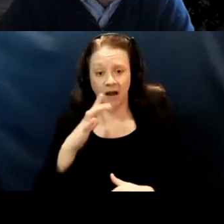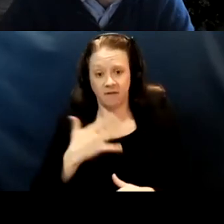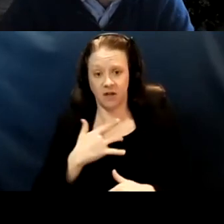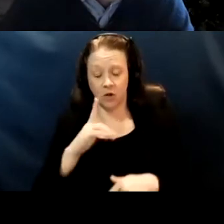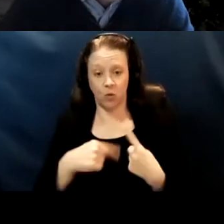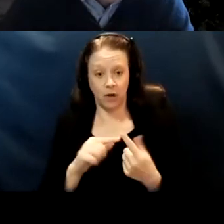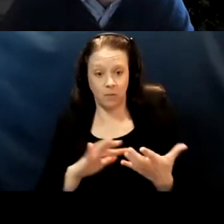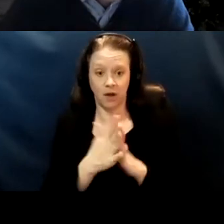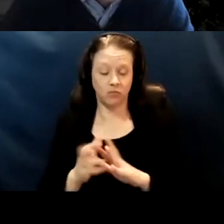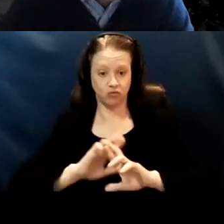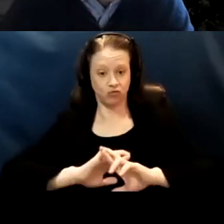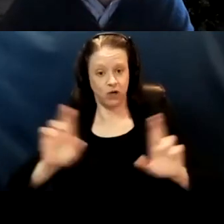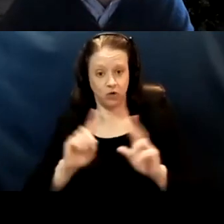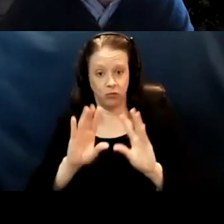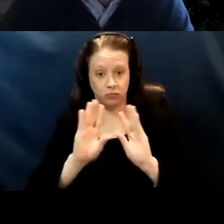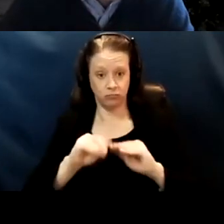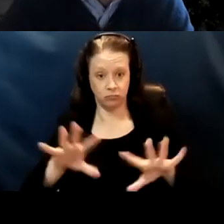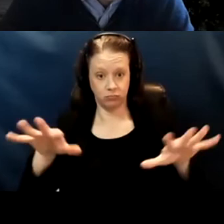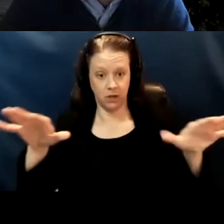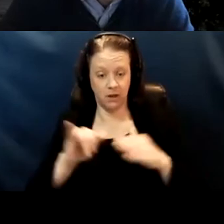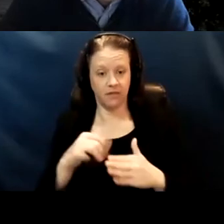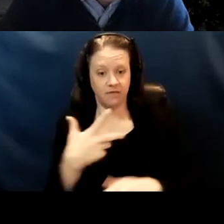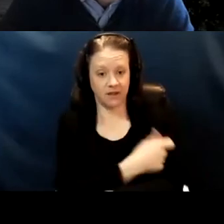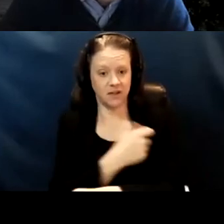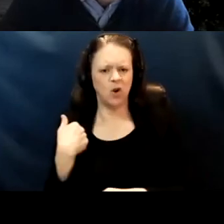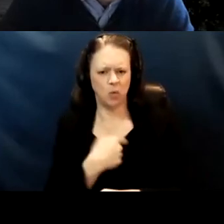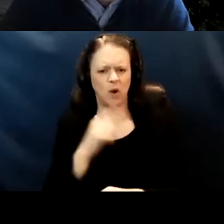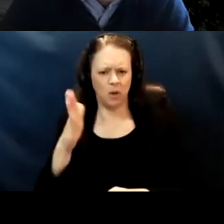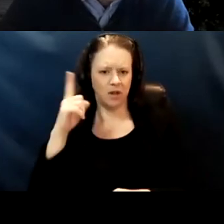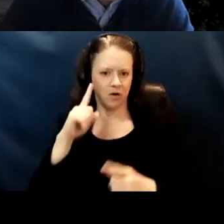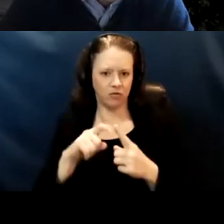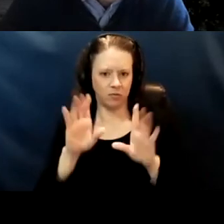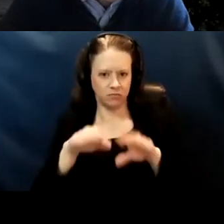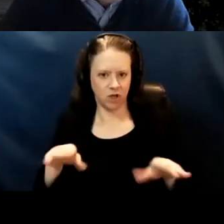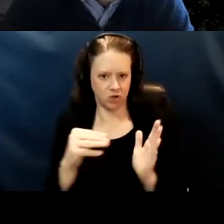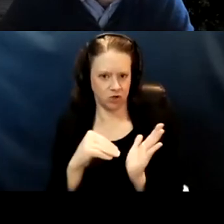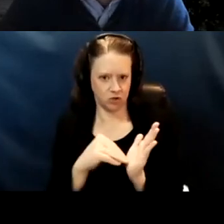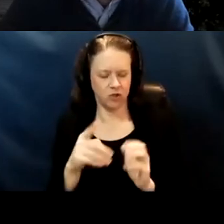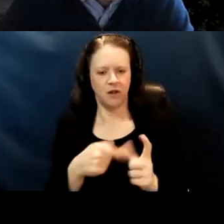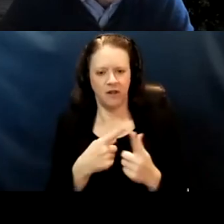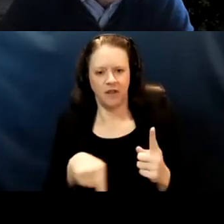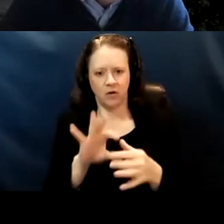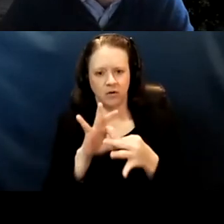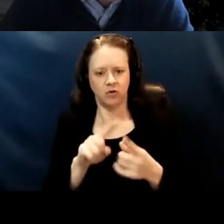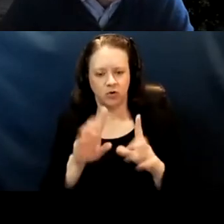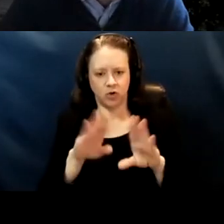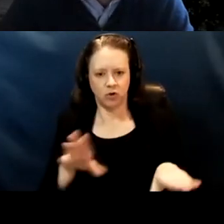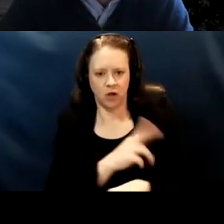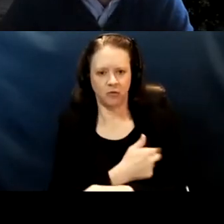to deploy the vaccines, we're gonna hear from pediatricians who are connected to children's hospitals, developmental pediatricians